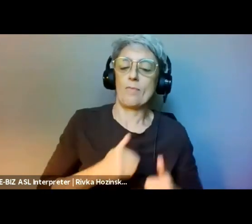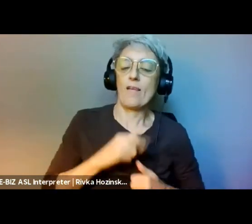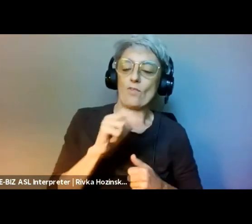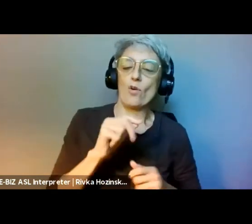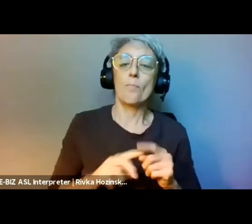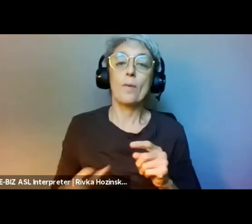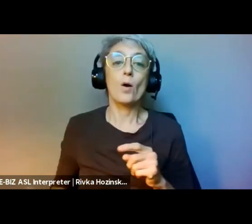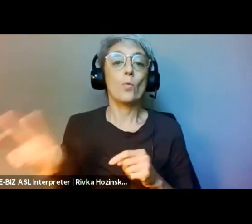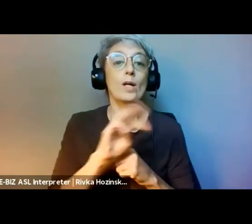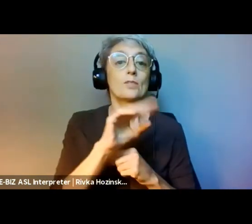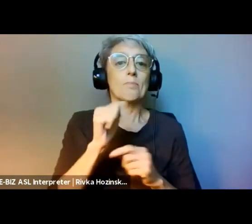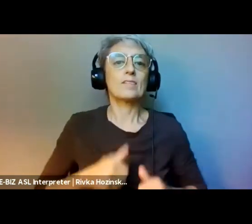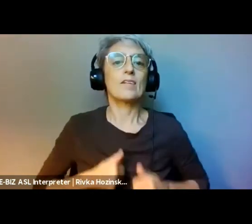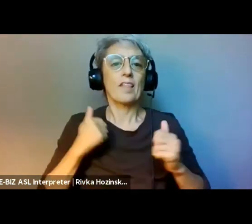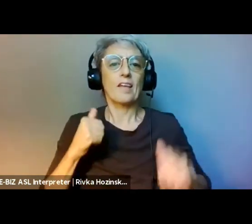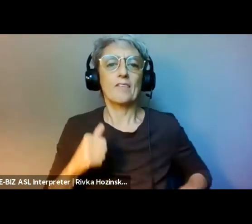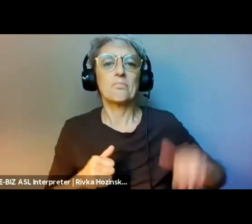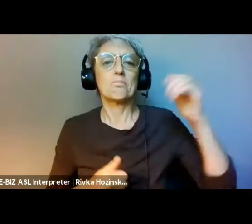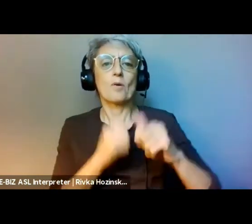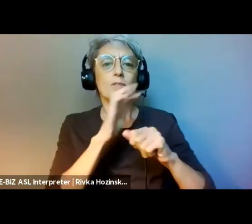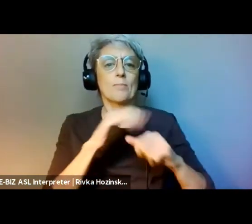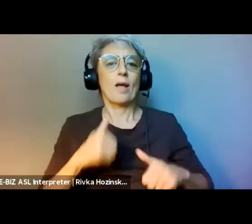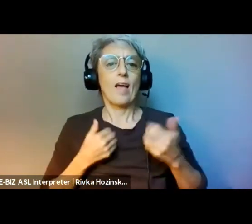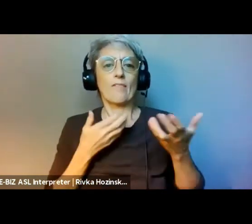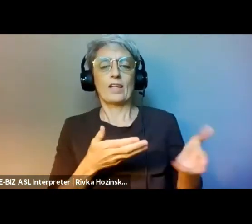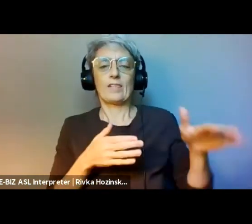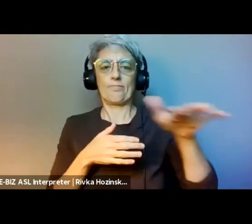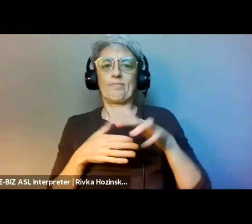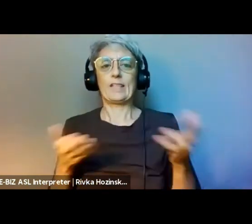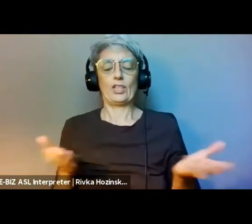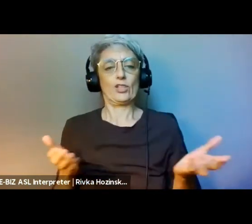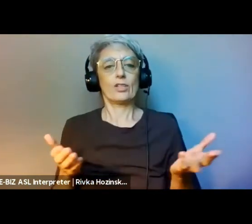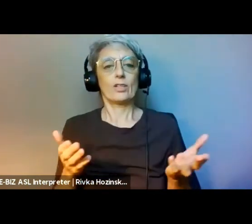Yes, DREEMY. Thank you so, so much